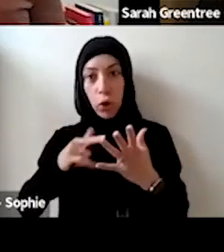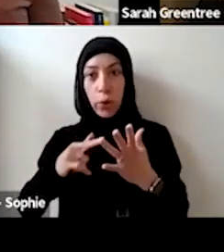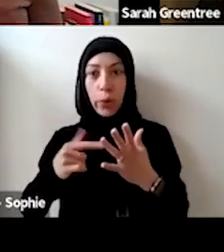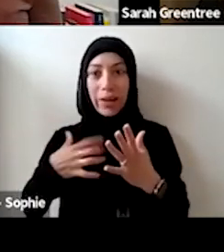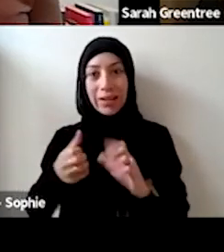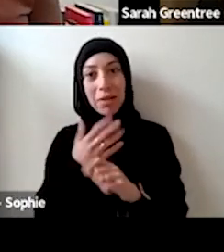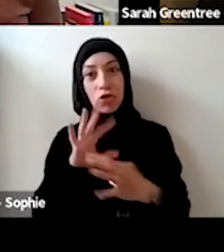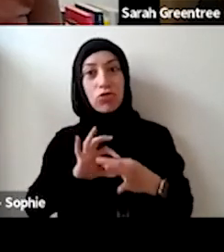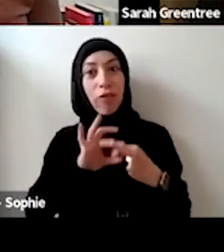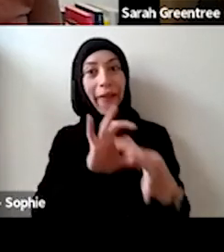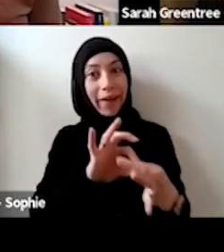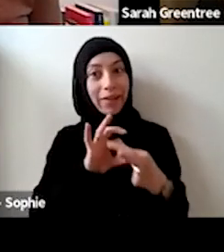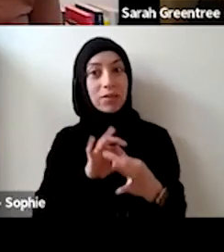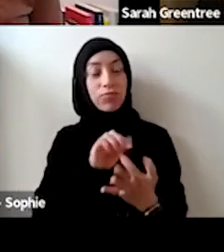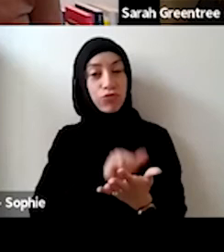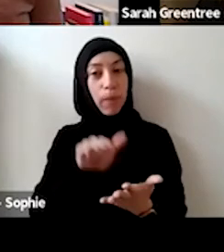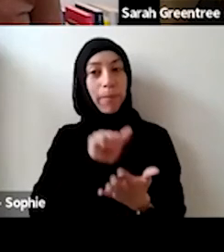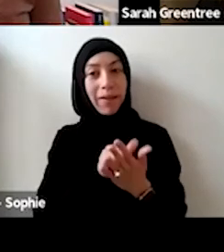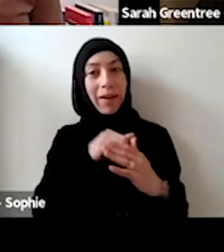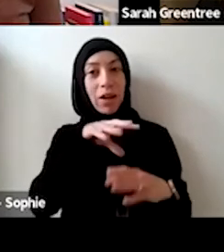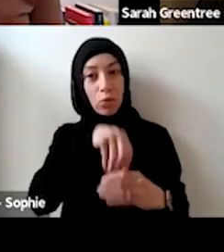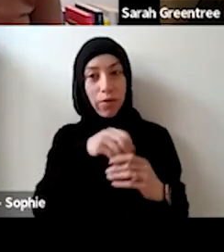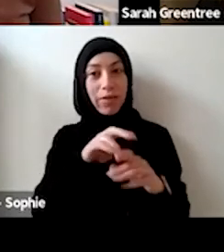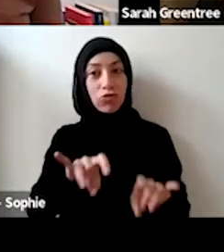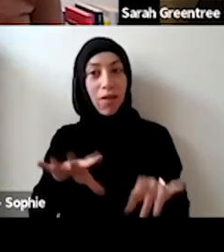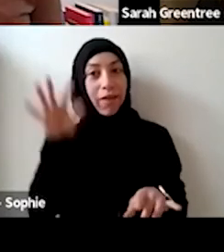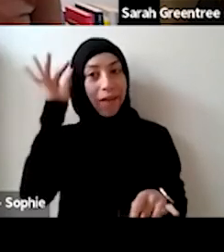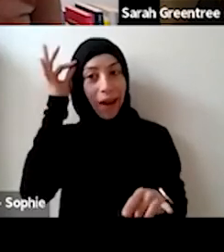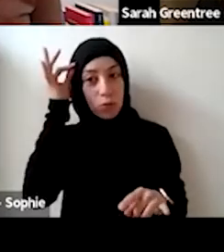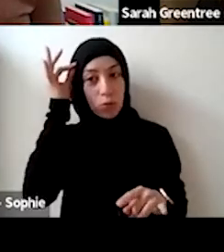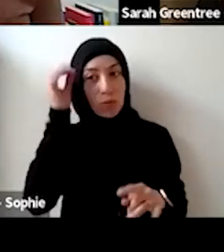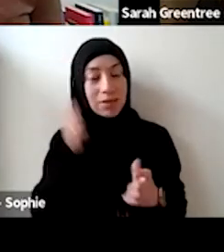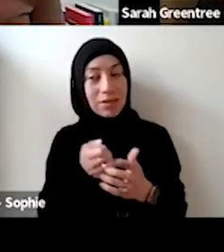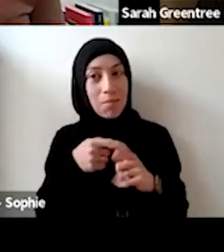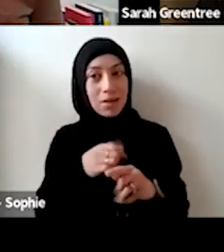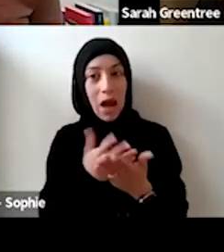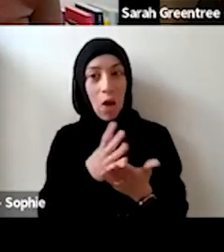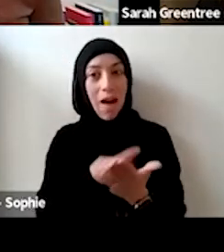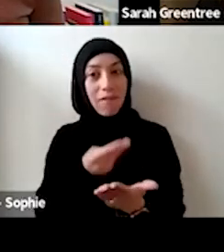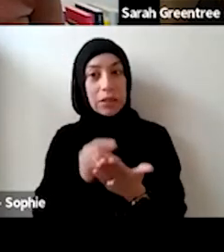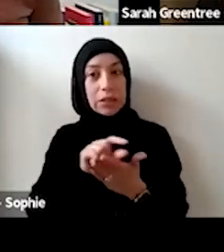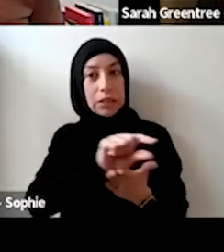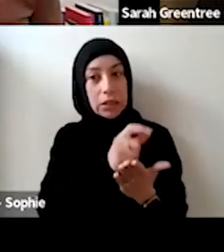It is a balanced budget we are seeing in terms of how our funding is expended, and in terms of the activities we can support for the particular company. If you if you if that makes sense that that it's a sort of a balanced budget that we're seeing in terms of how our funding is expanded, and in terms of the activities, that it's